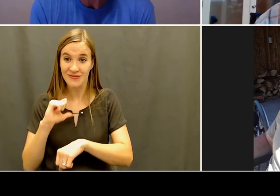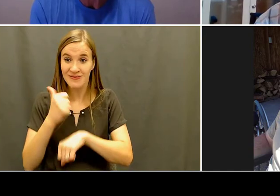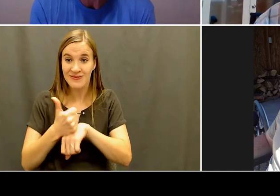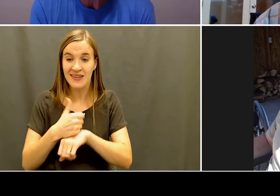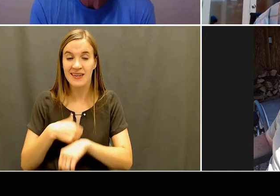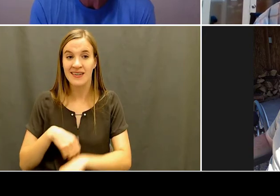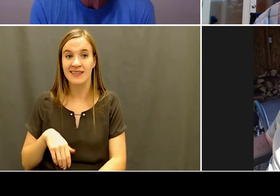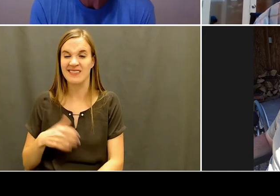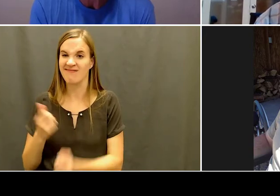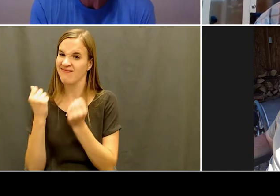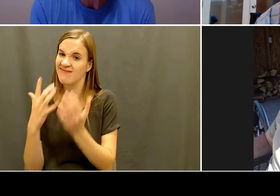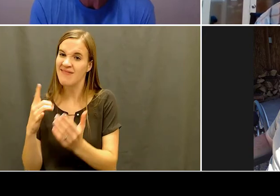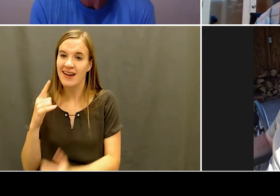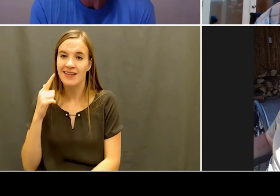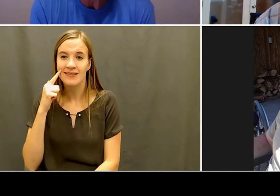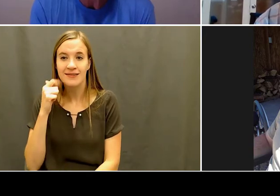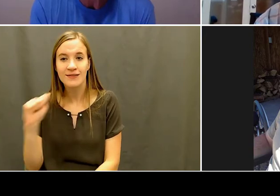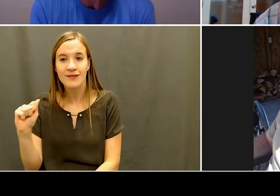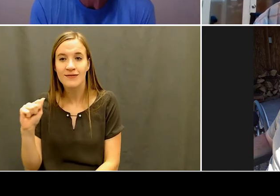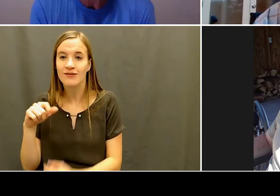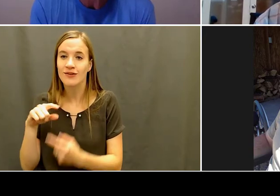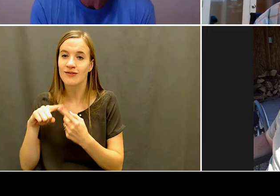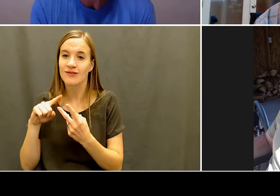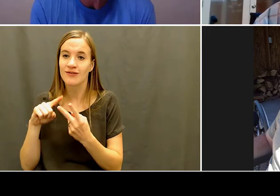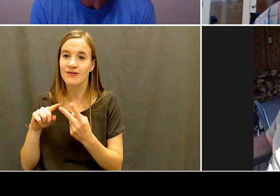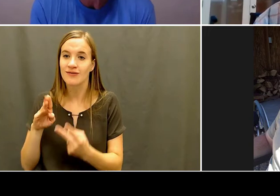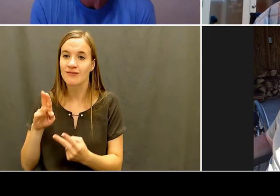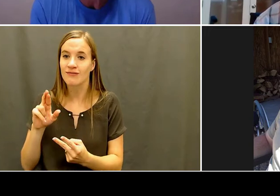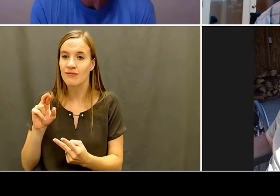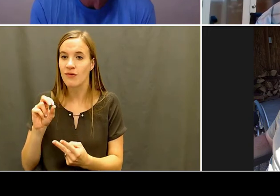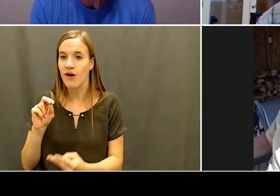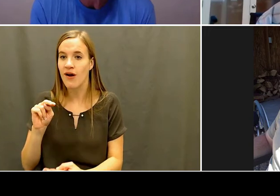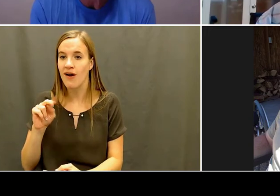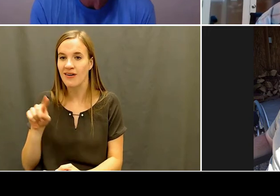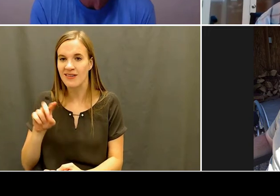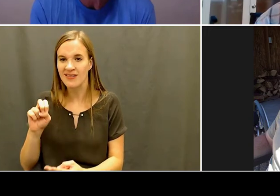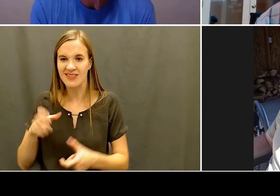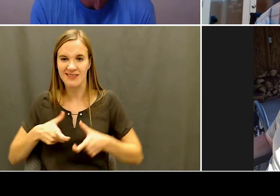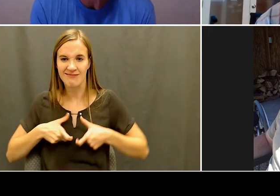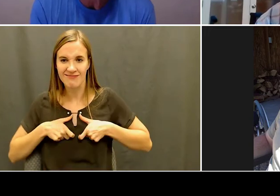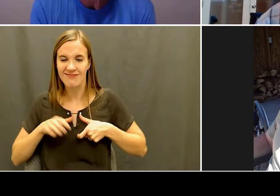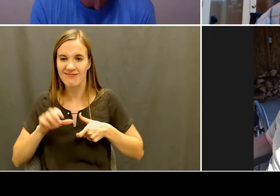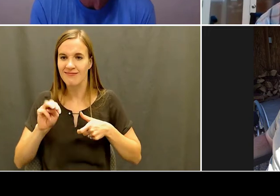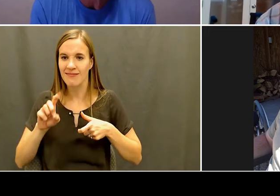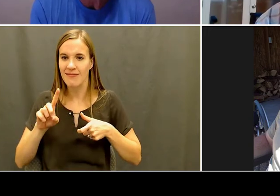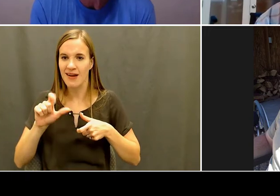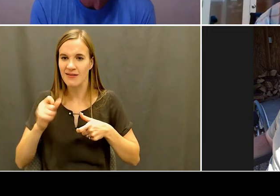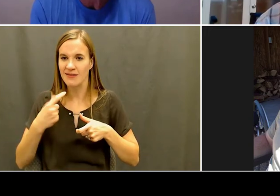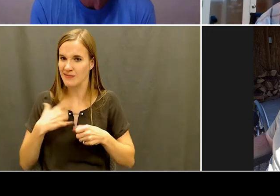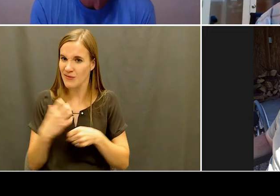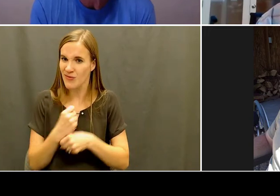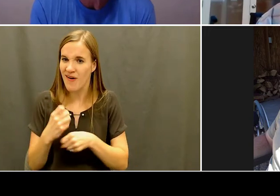wouldn't happen. So, I owe a huge huge huge thank you to